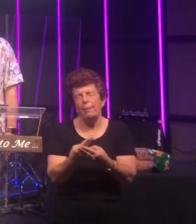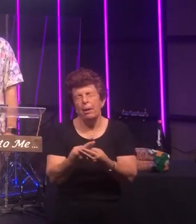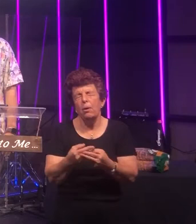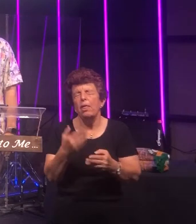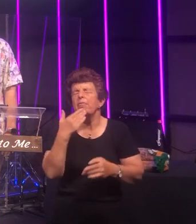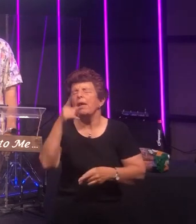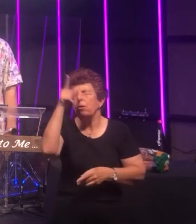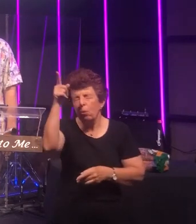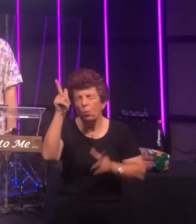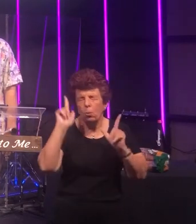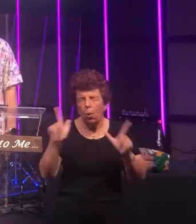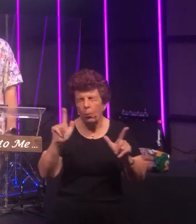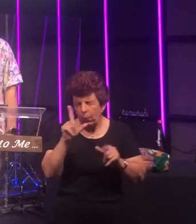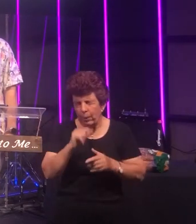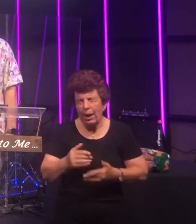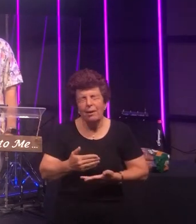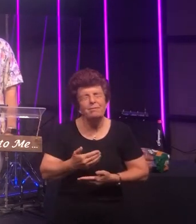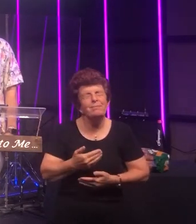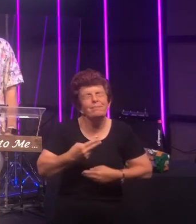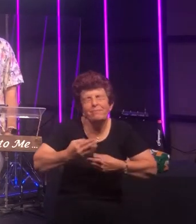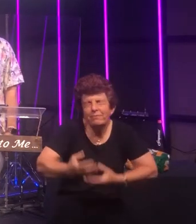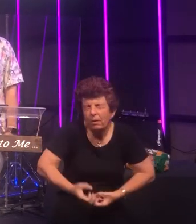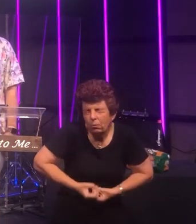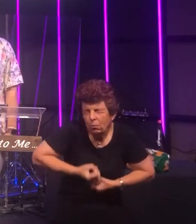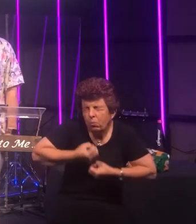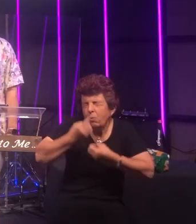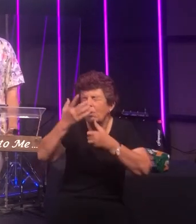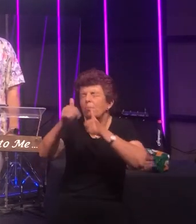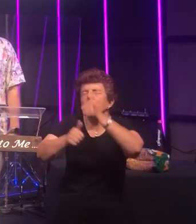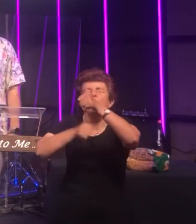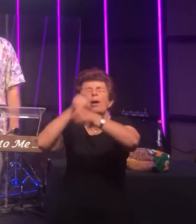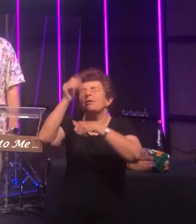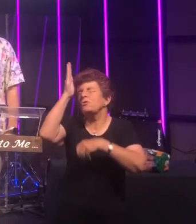you Lord that we can lift our voice in song and sing your praise we thank you